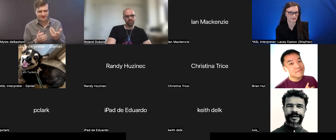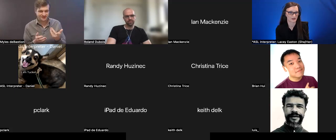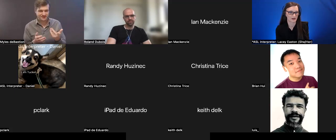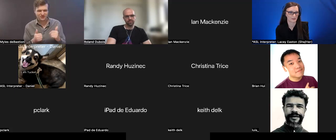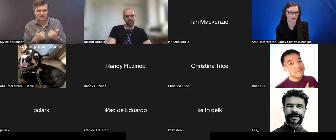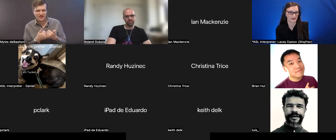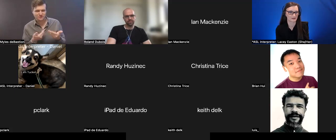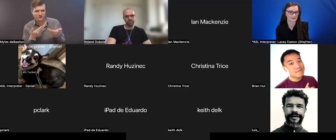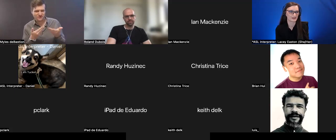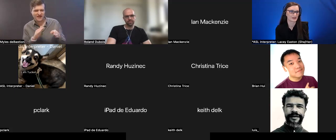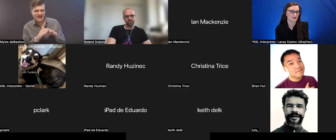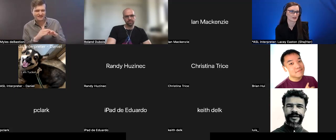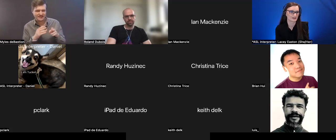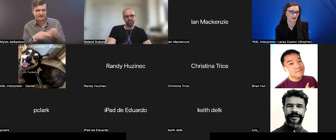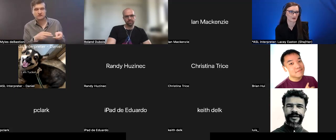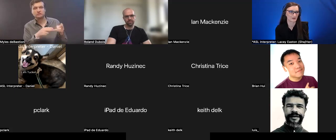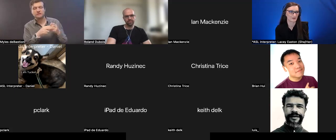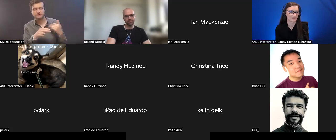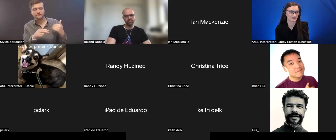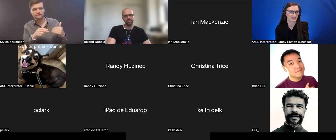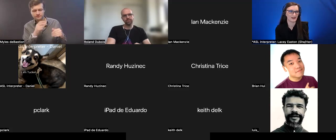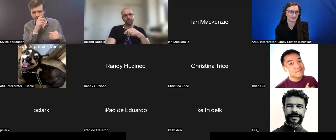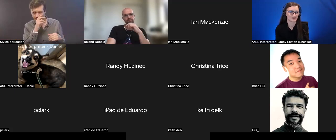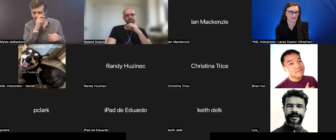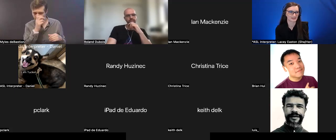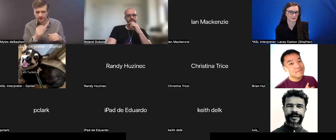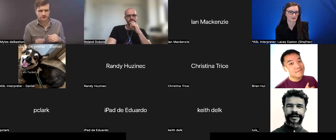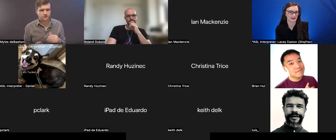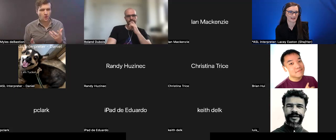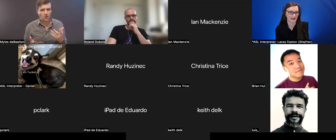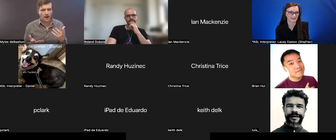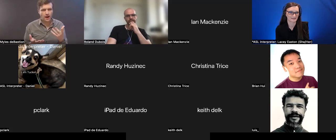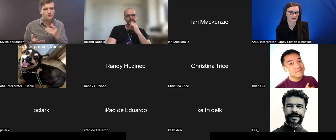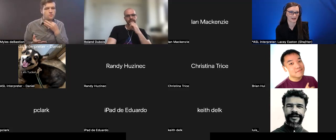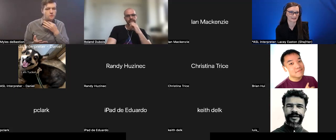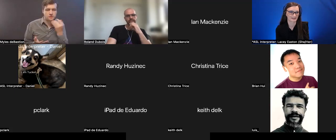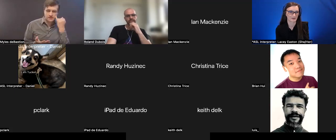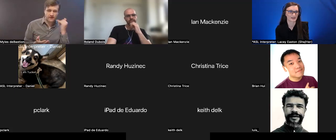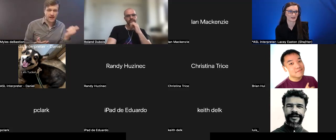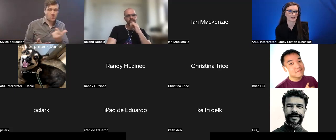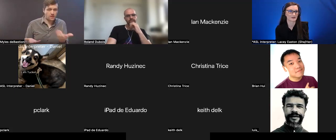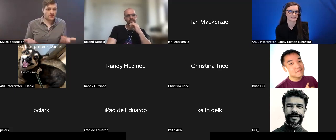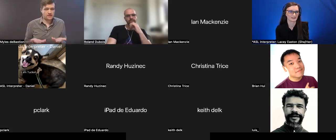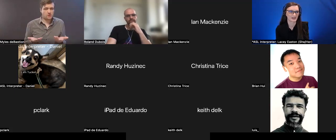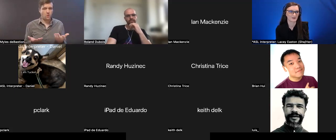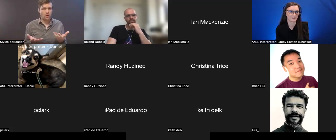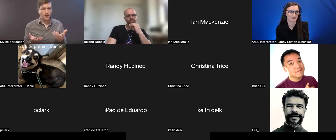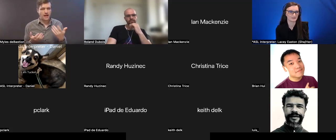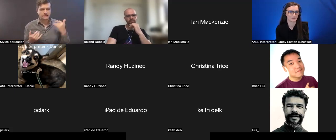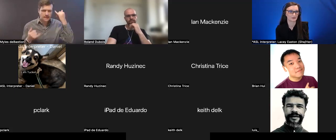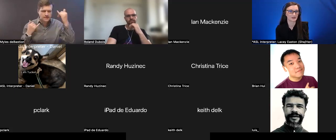are coming out. So the challenges for providing access are increasingly becoming more difficult.